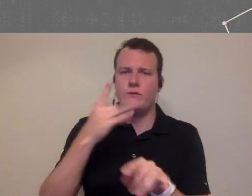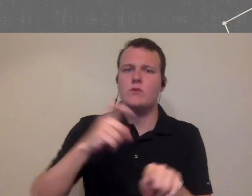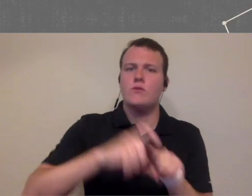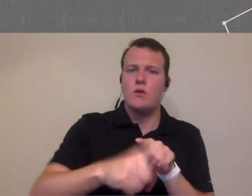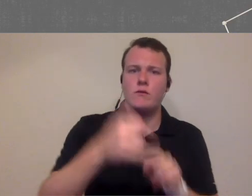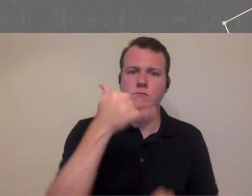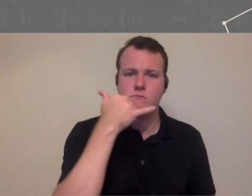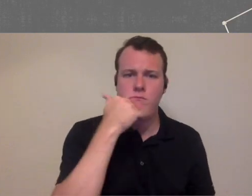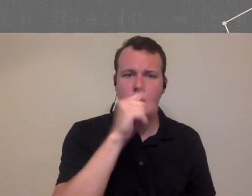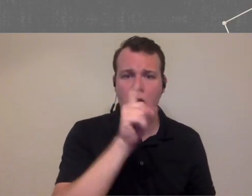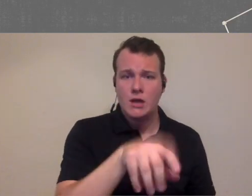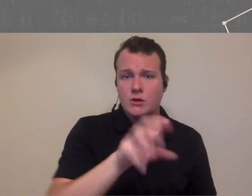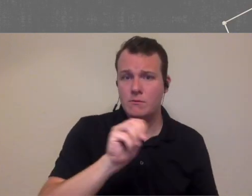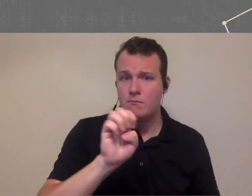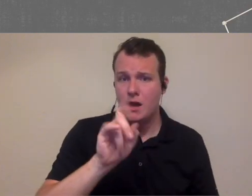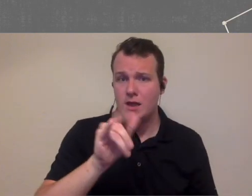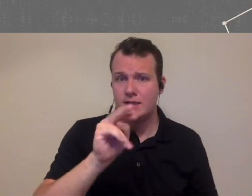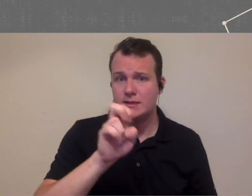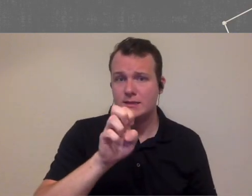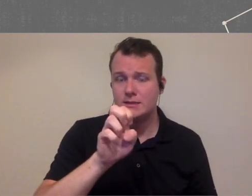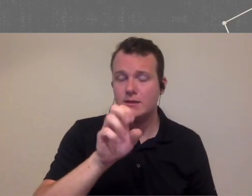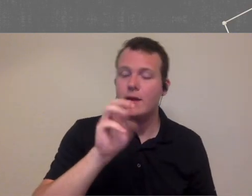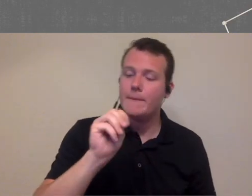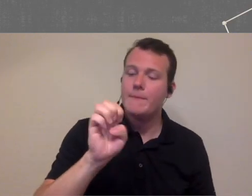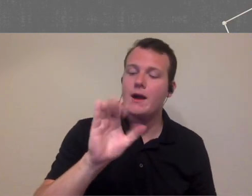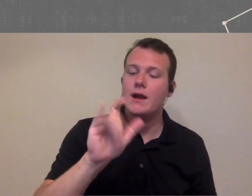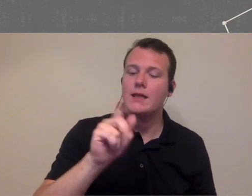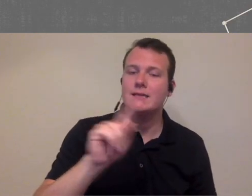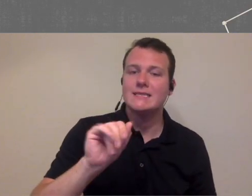you want to confirm have you taken meckel's in the last 24 hours right so